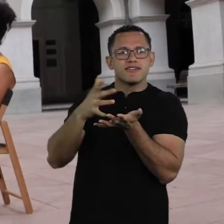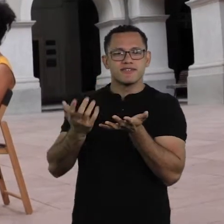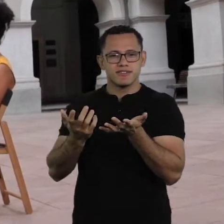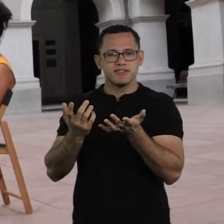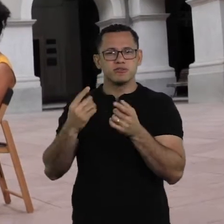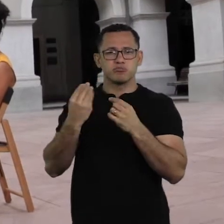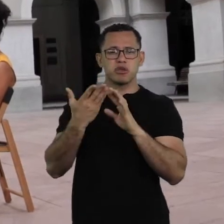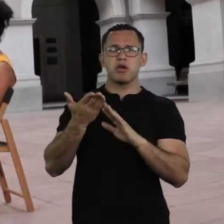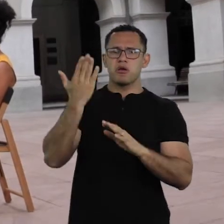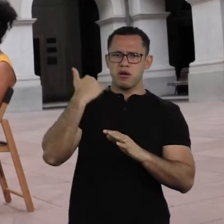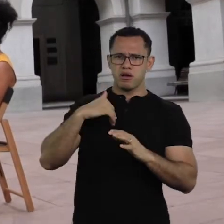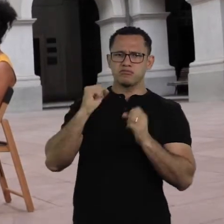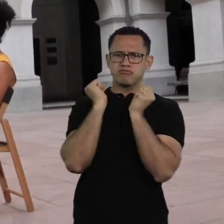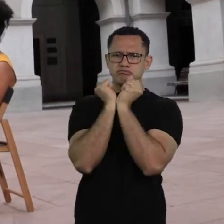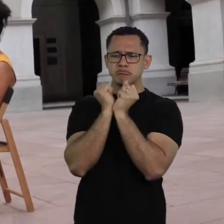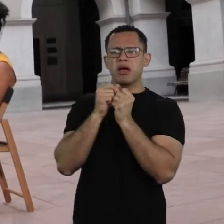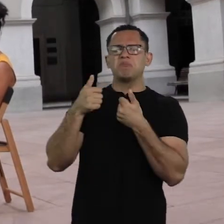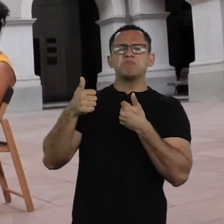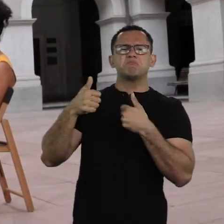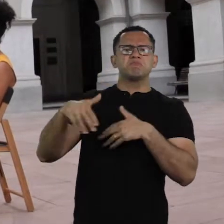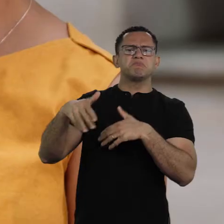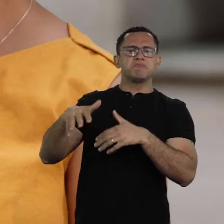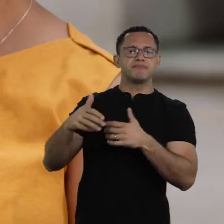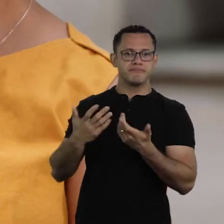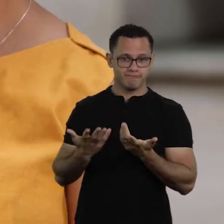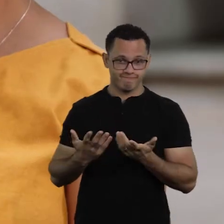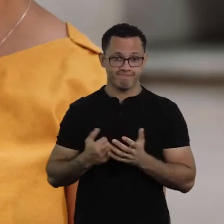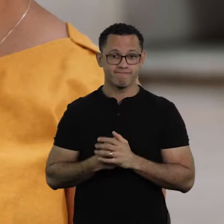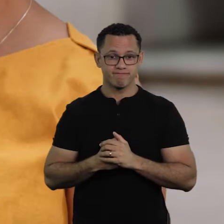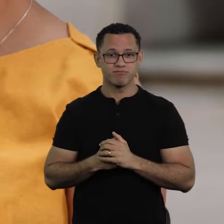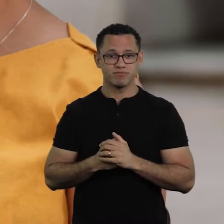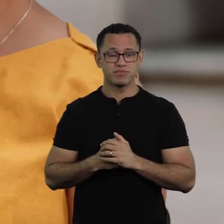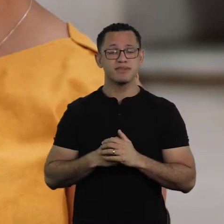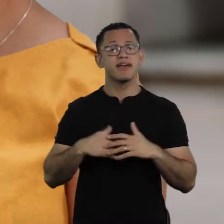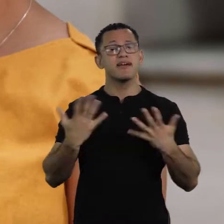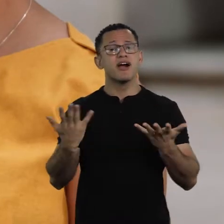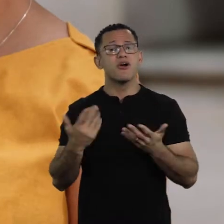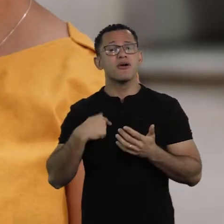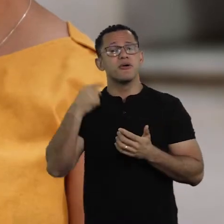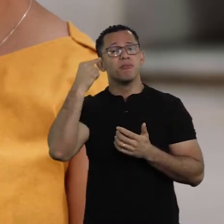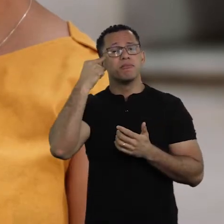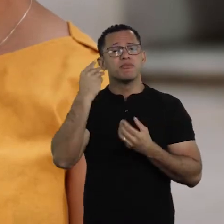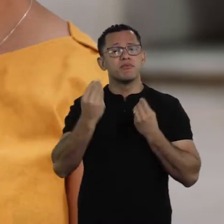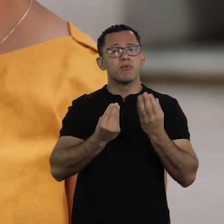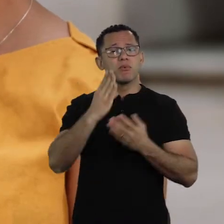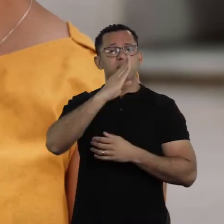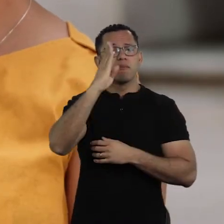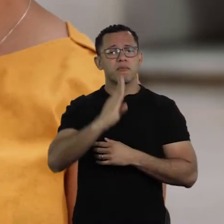which lived so well with slavery. And I think this helps us to understand Brazil,